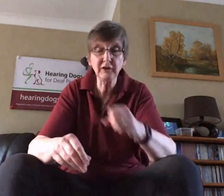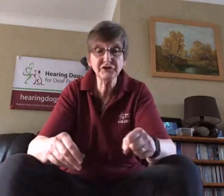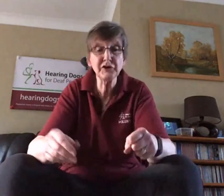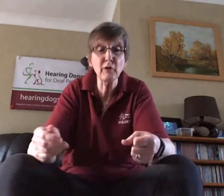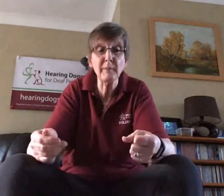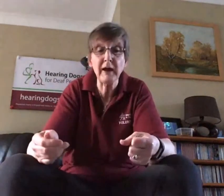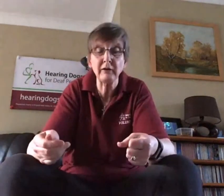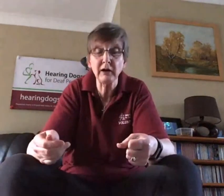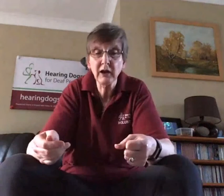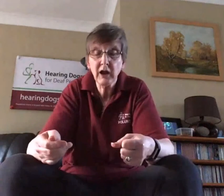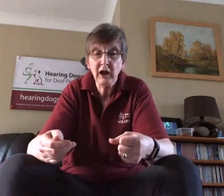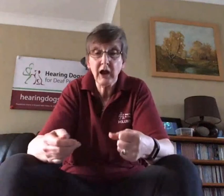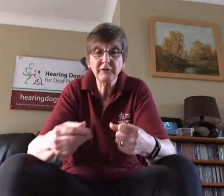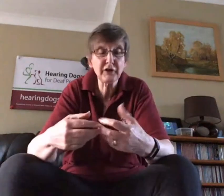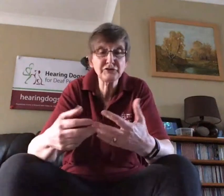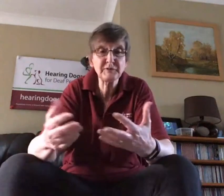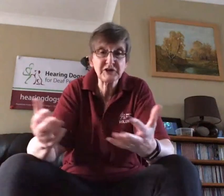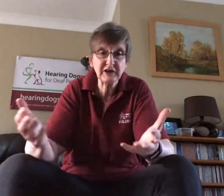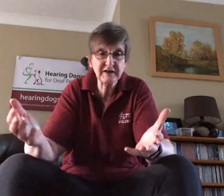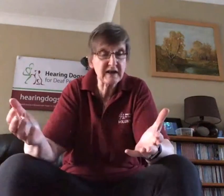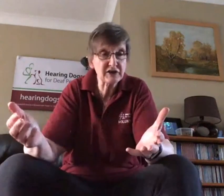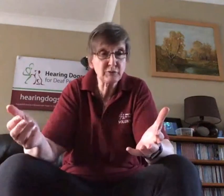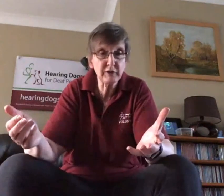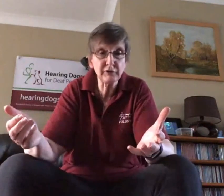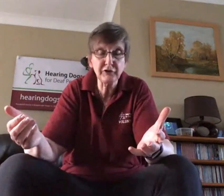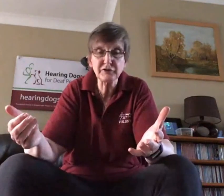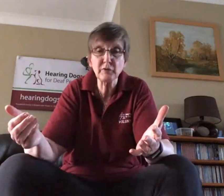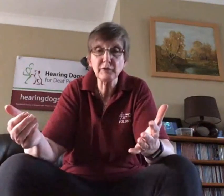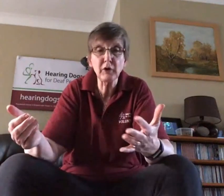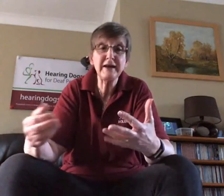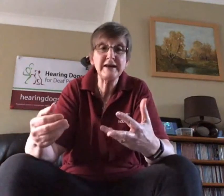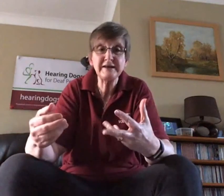to know about and for those particular sounds what he will do is what we call a 'leading